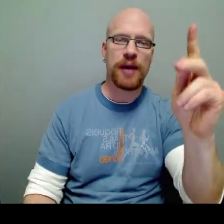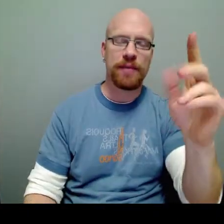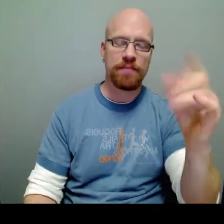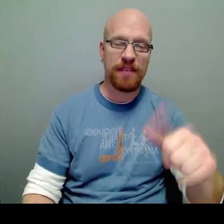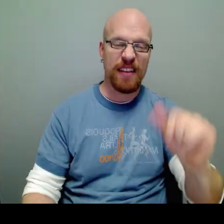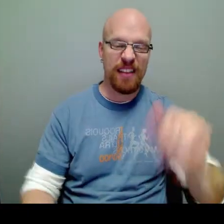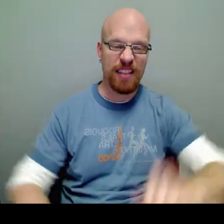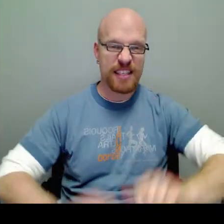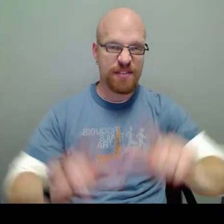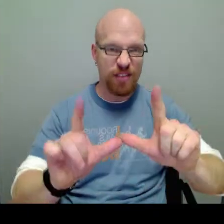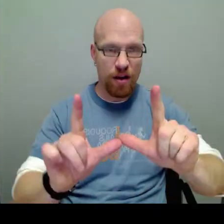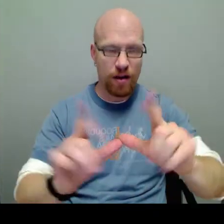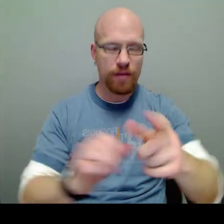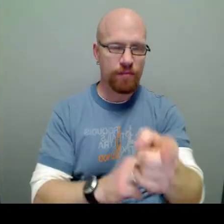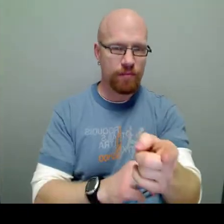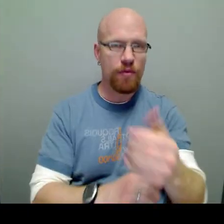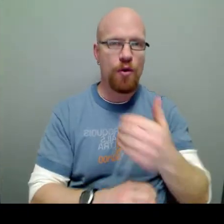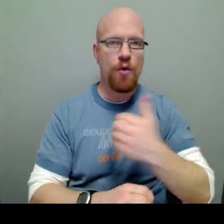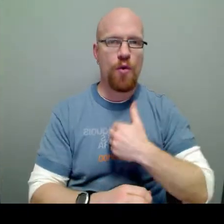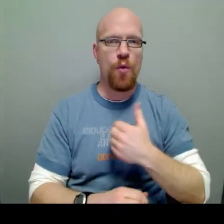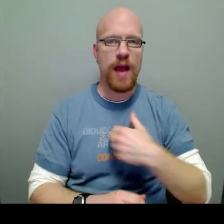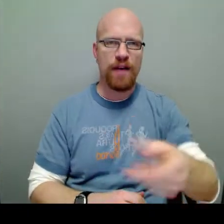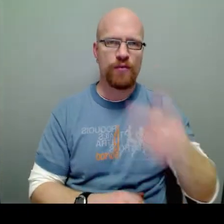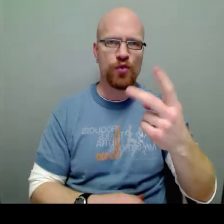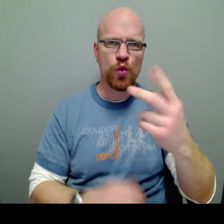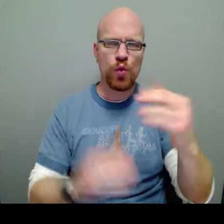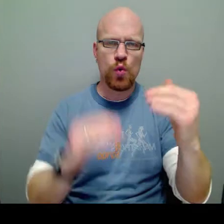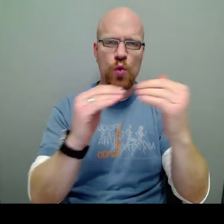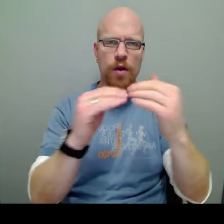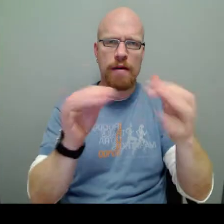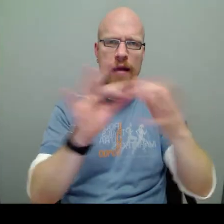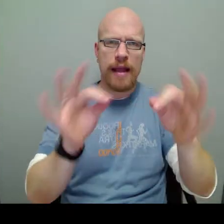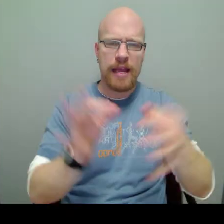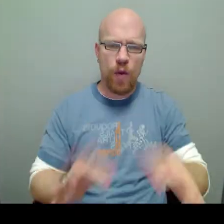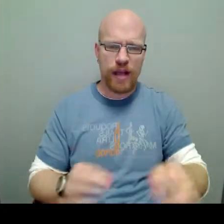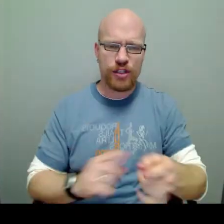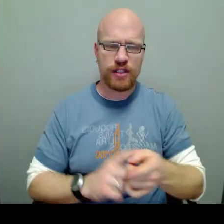Okay. This blog, we have two equations.